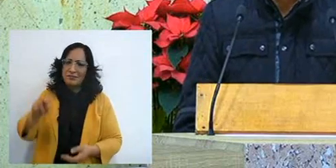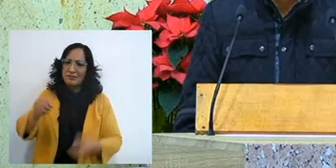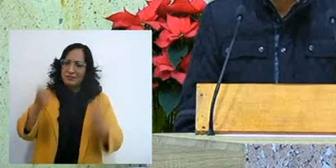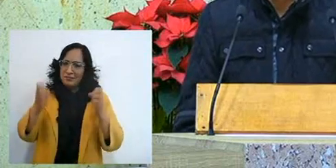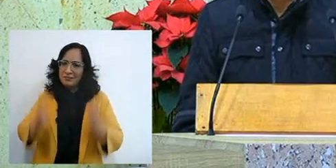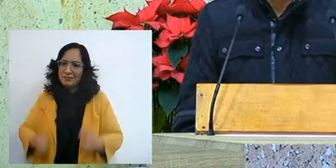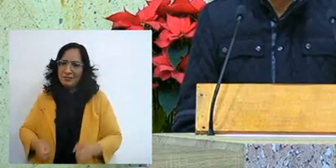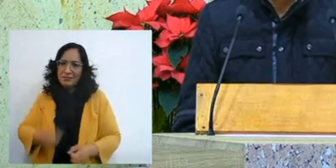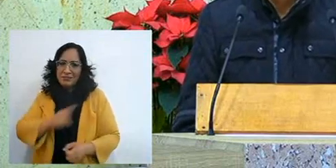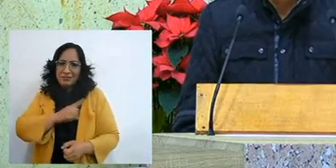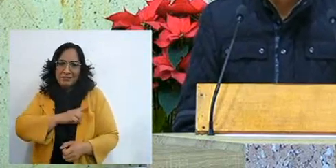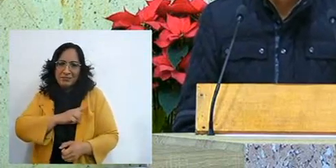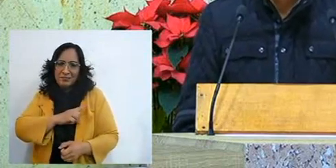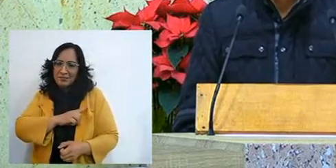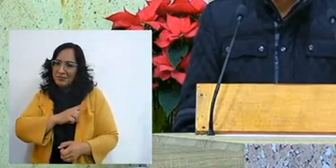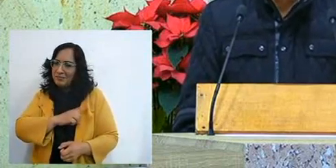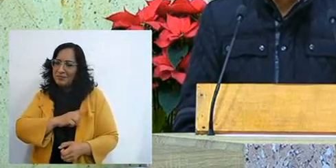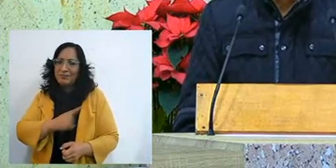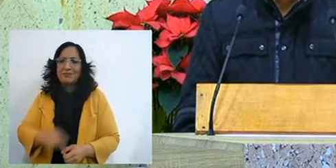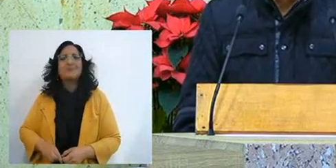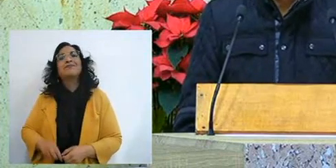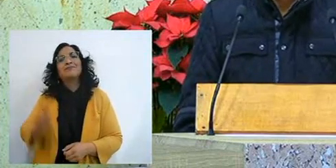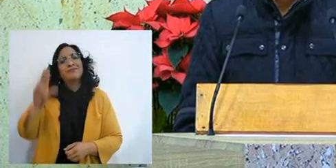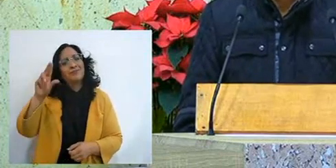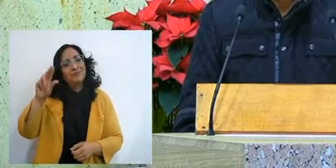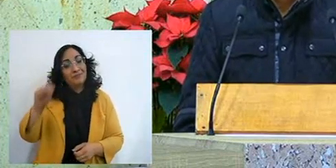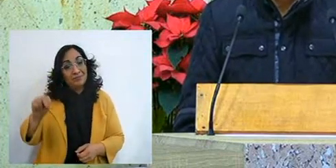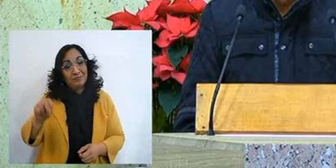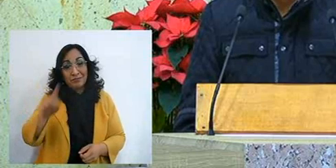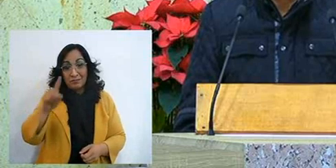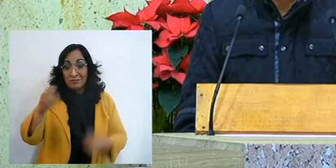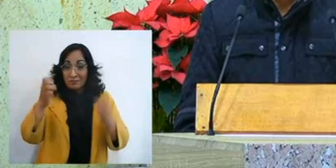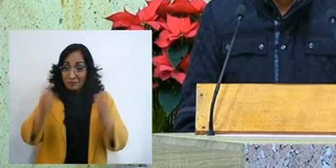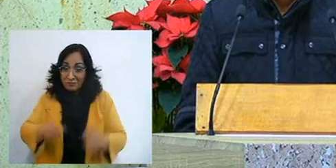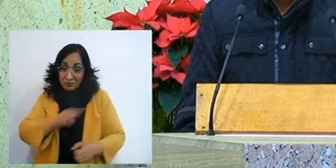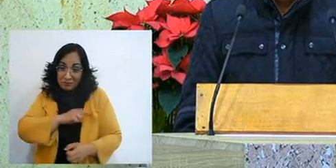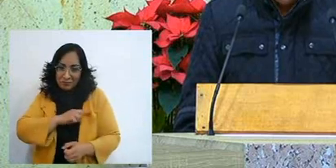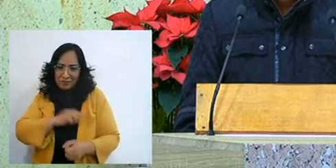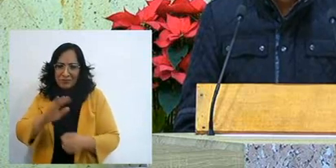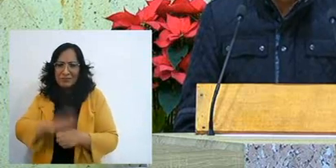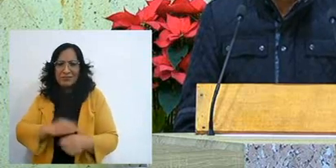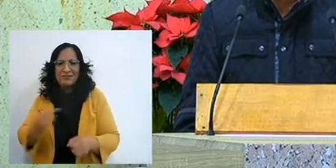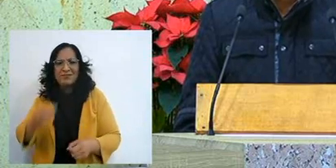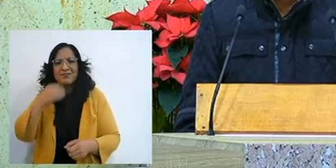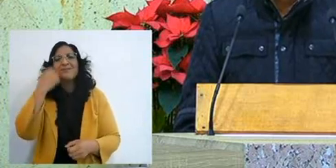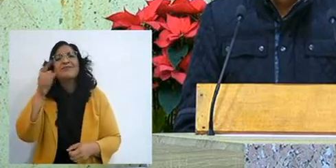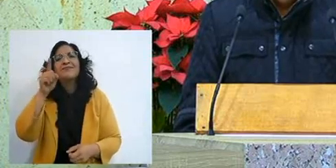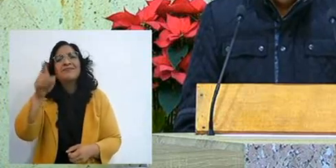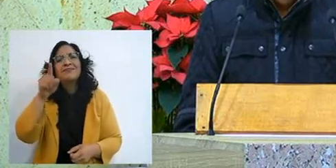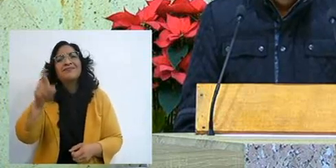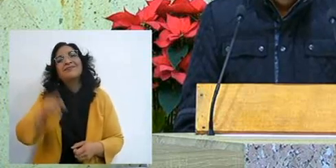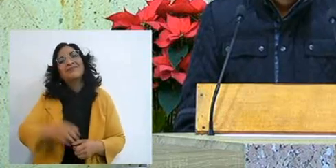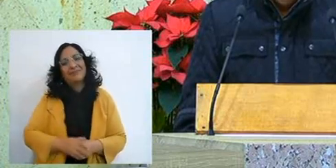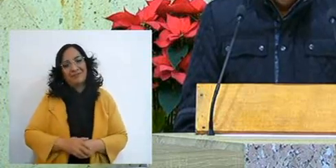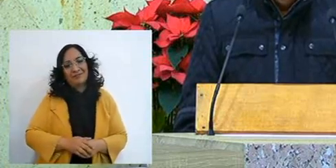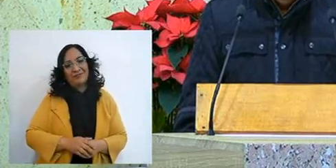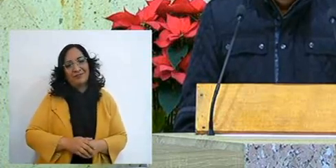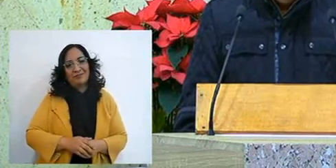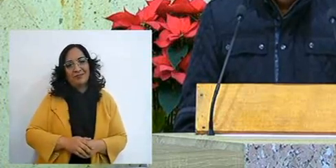we are alone because we want to, we are alone because we have decided so,